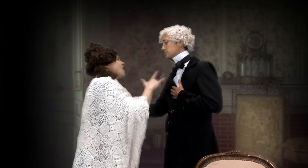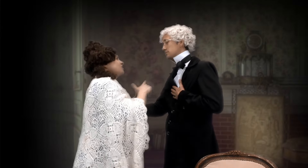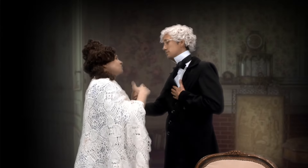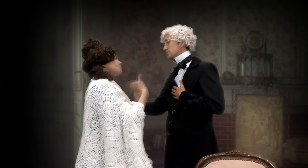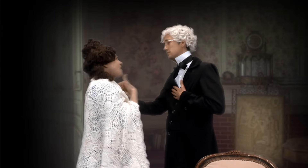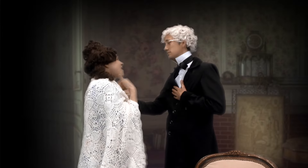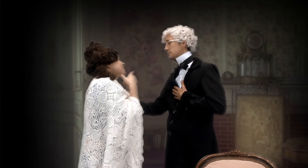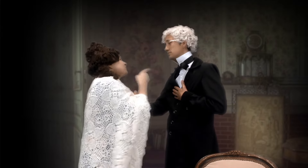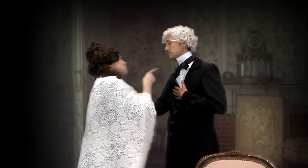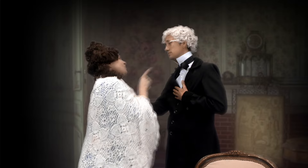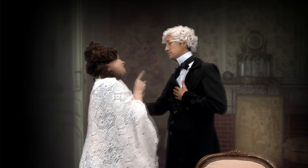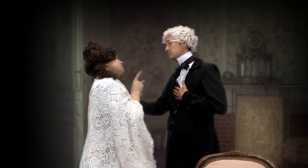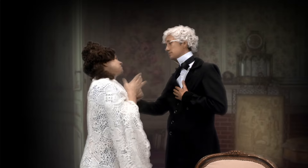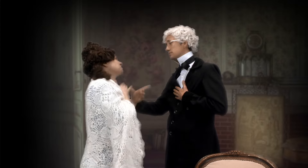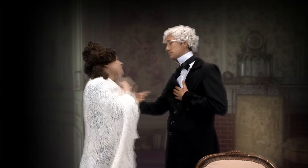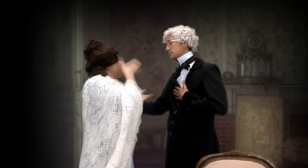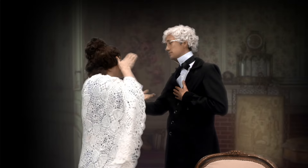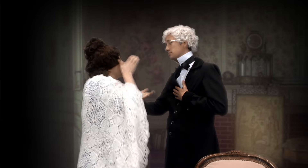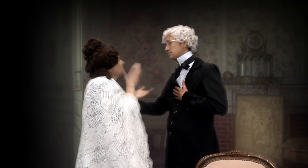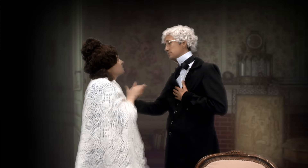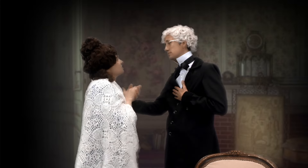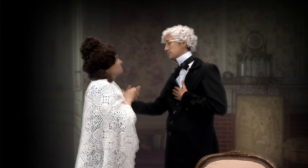I've been very lucky to have you as my husband.